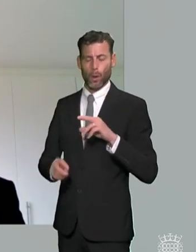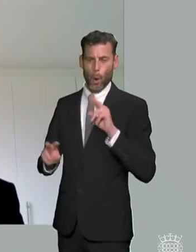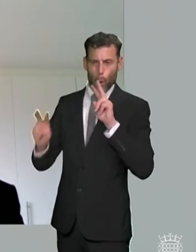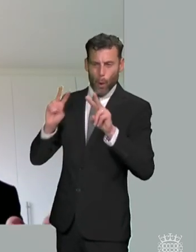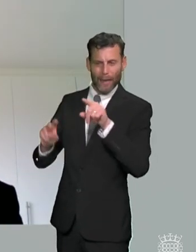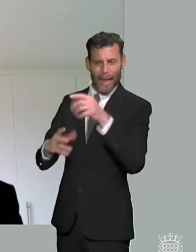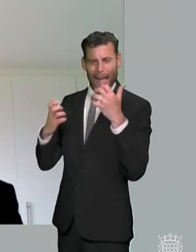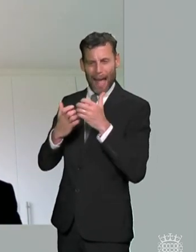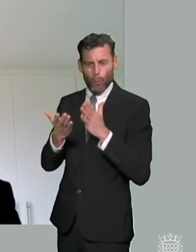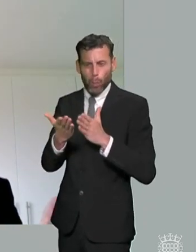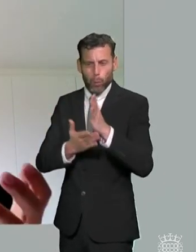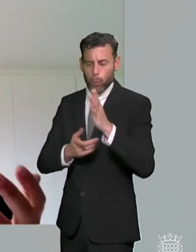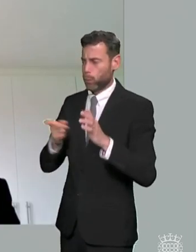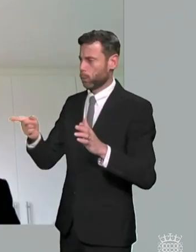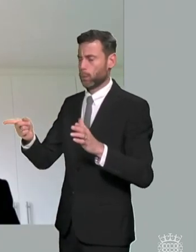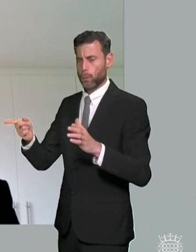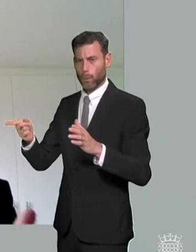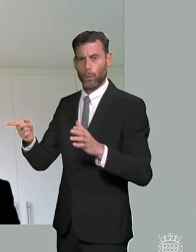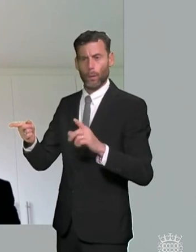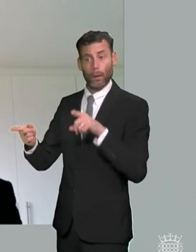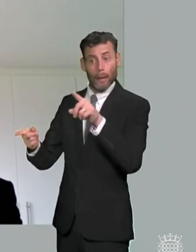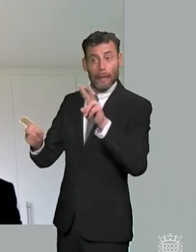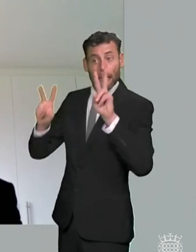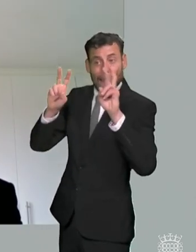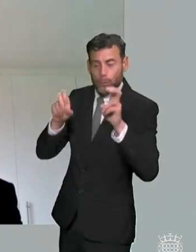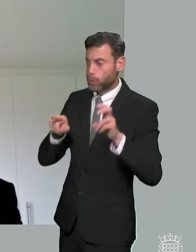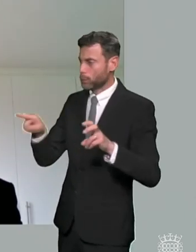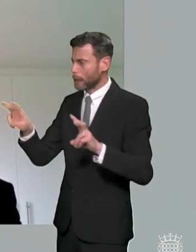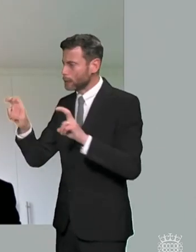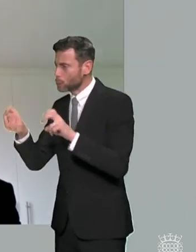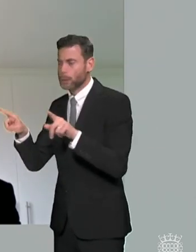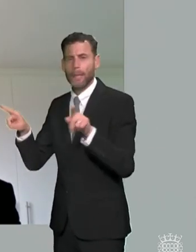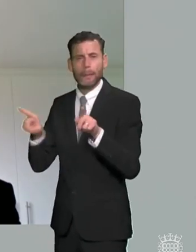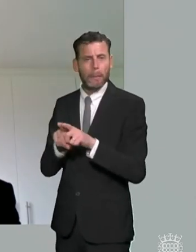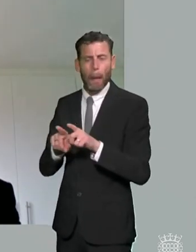authorities were dealing with particular groups through the um special educational needs system